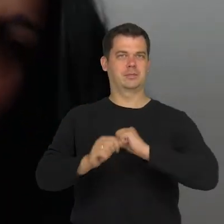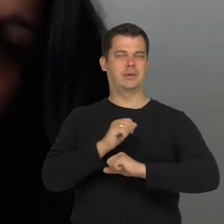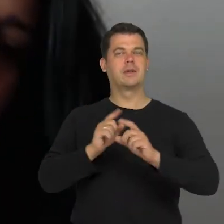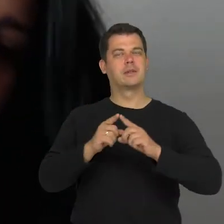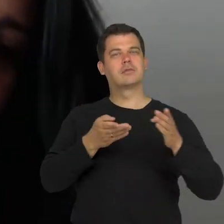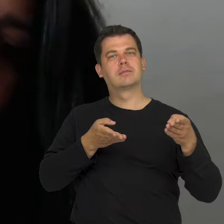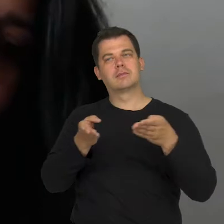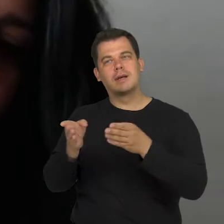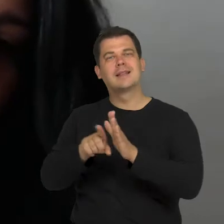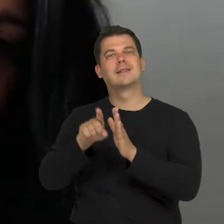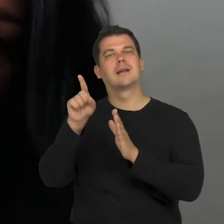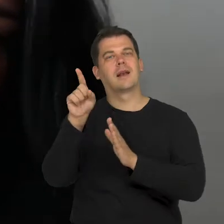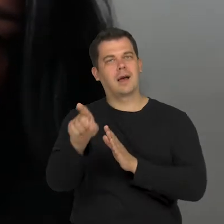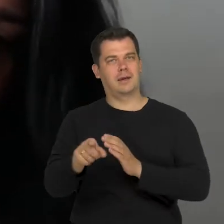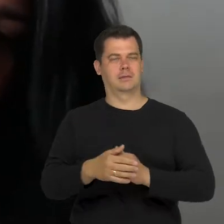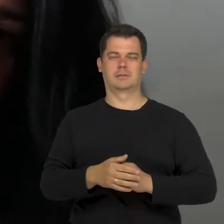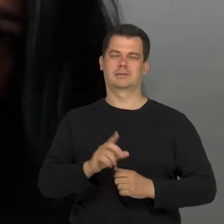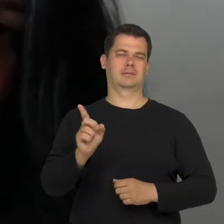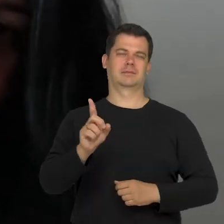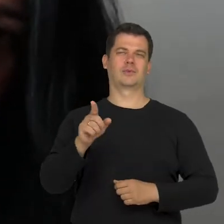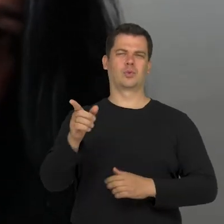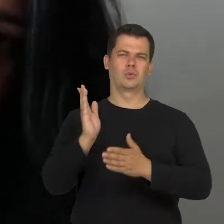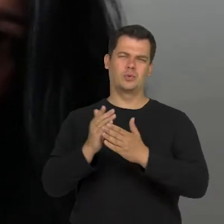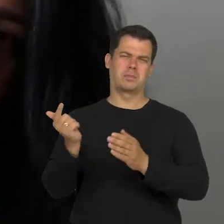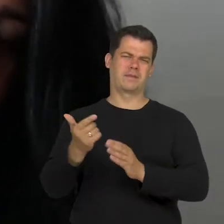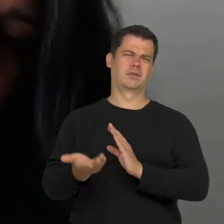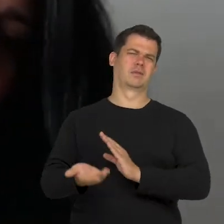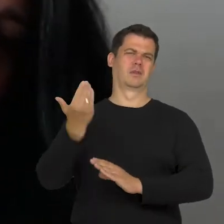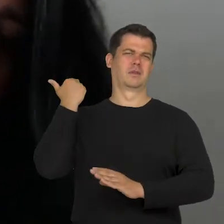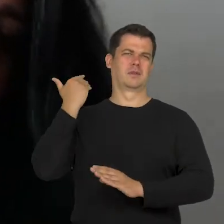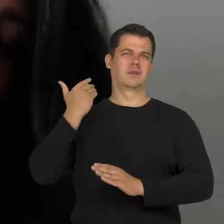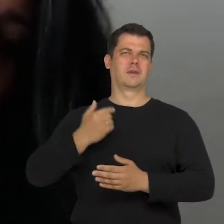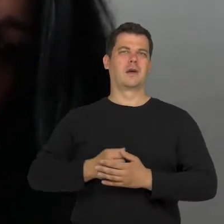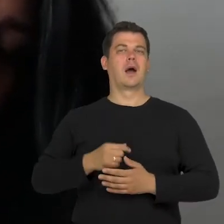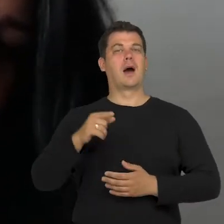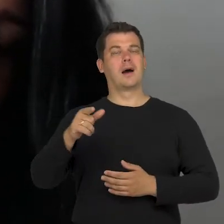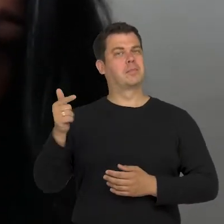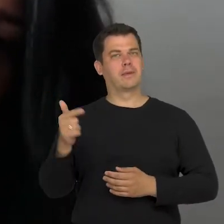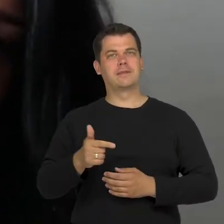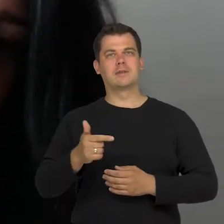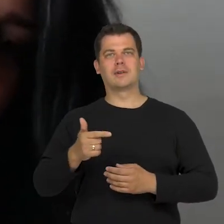Everything that we should have been over a long time ago. But we should recognize